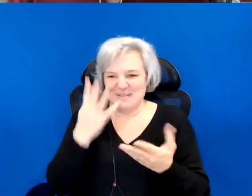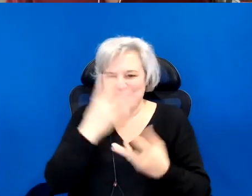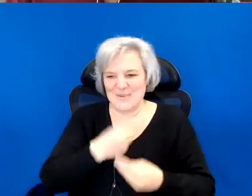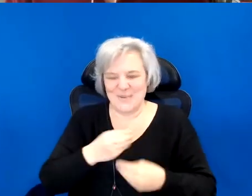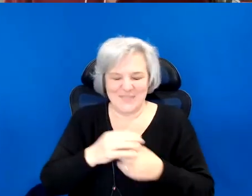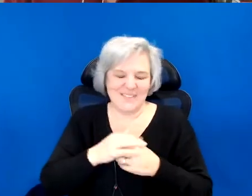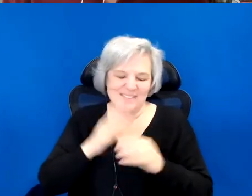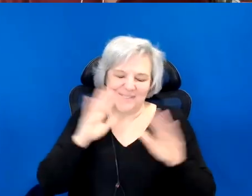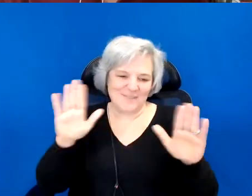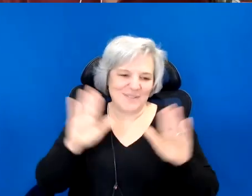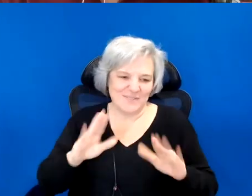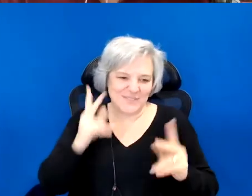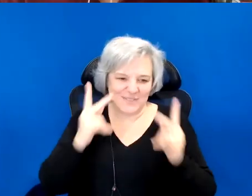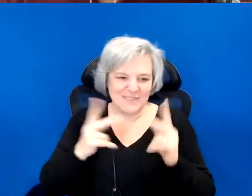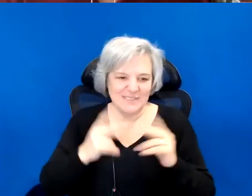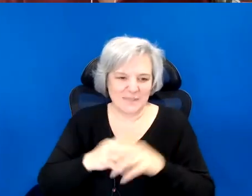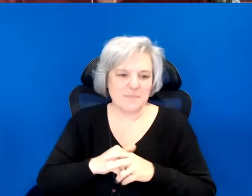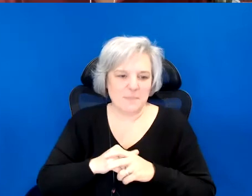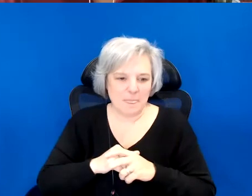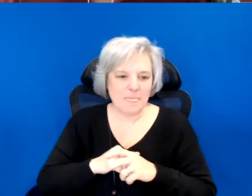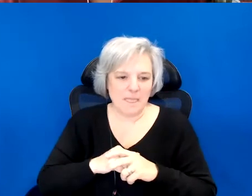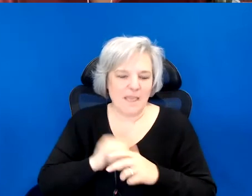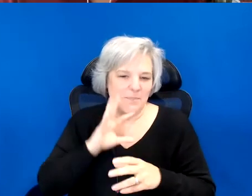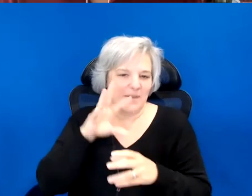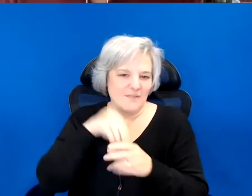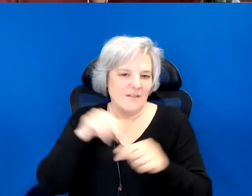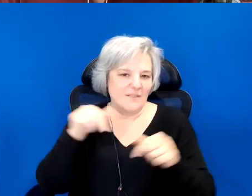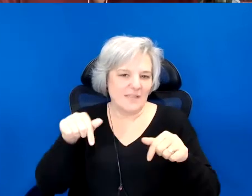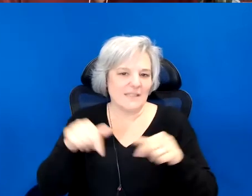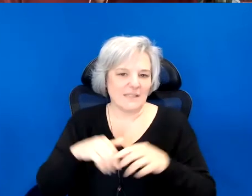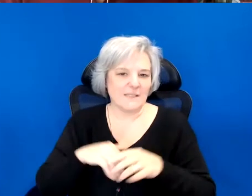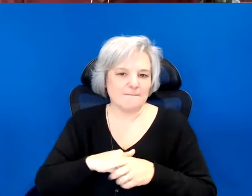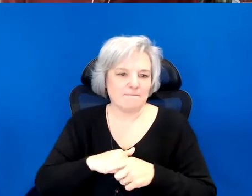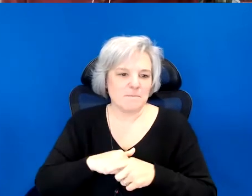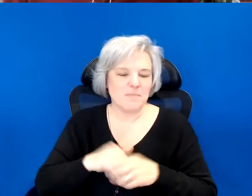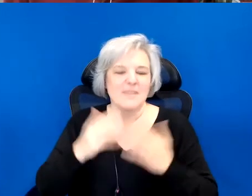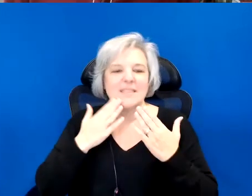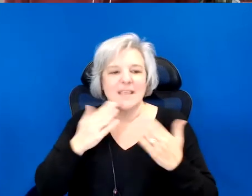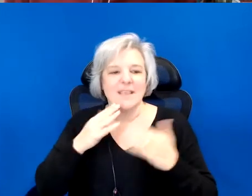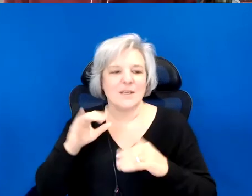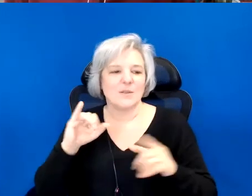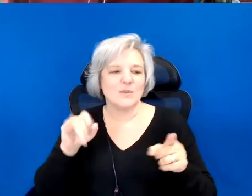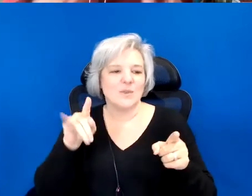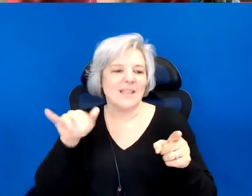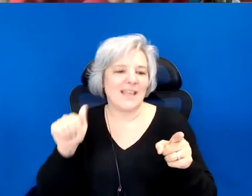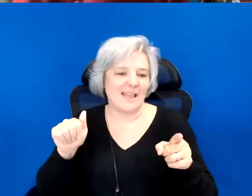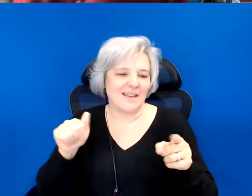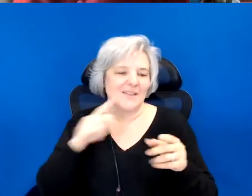To watch, and to be part of. Thank you Julietta for sharing your work,